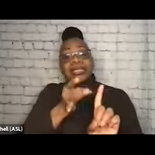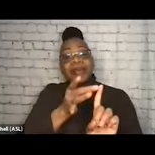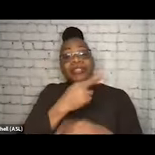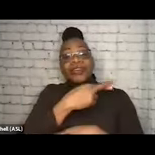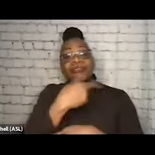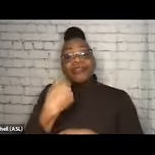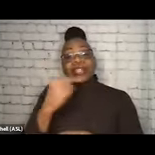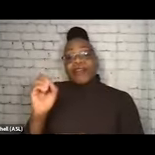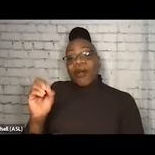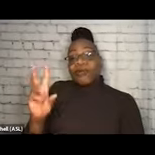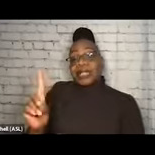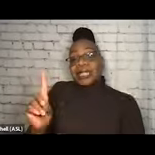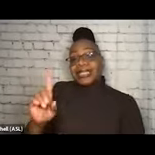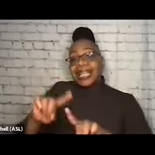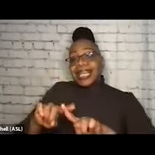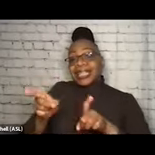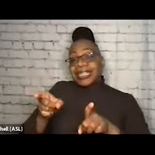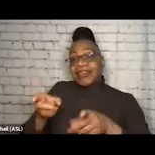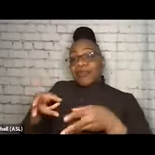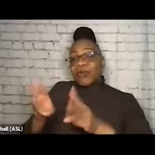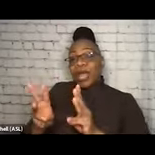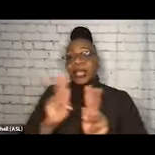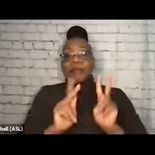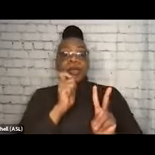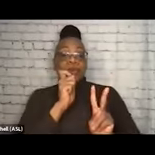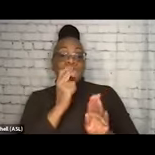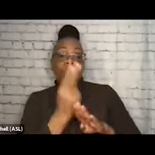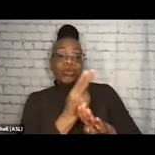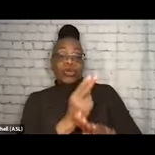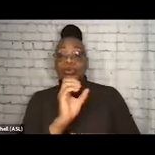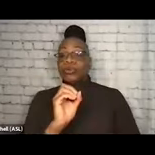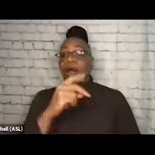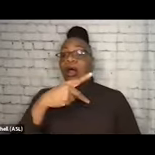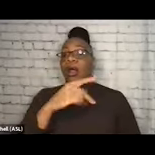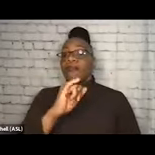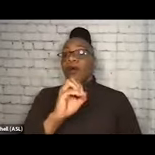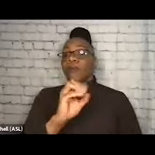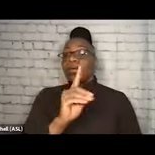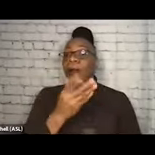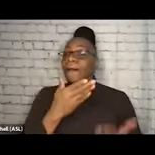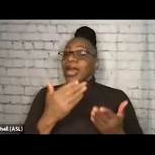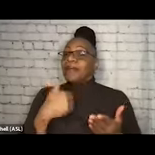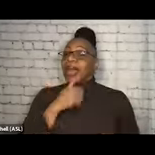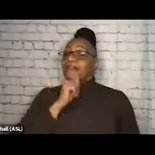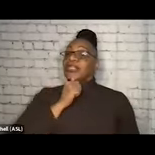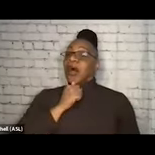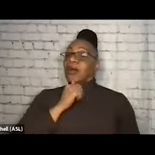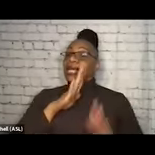arguably in a different way than those who use opioids who may have a tolerance and may expect a certain contamination in their supply.